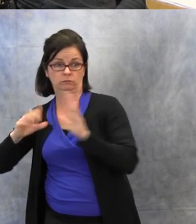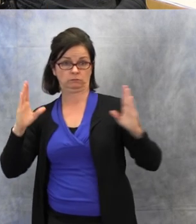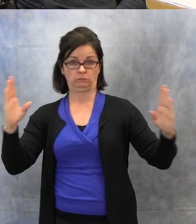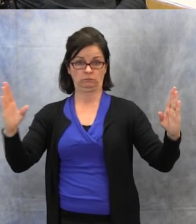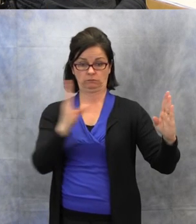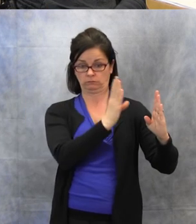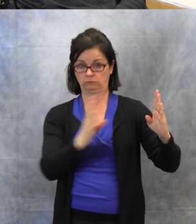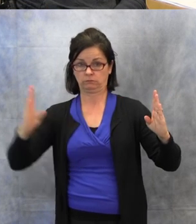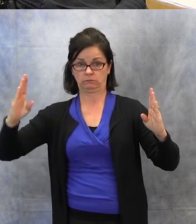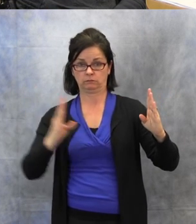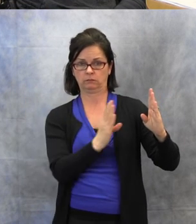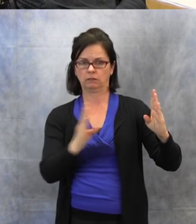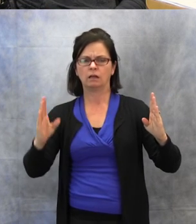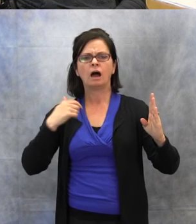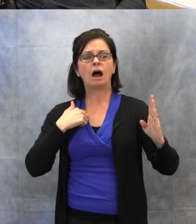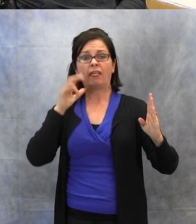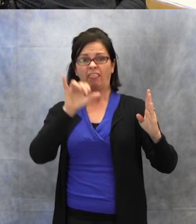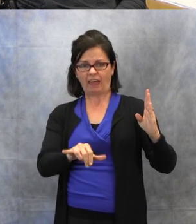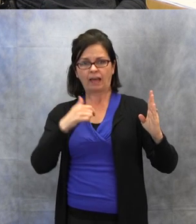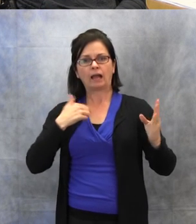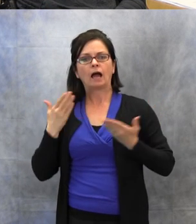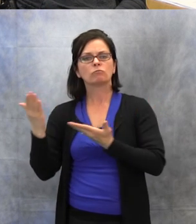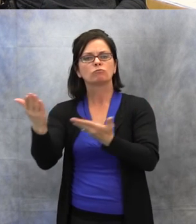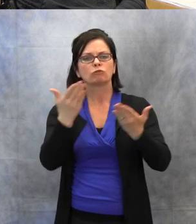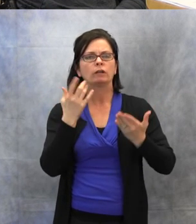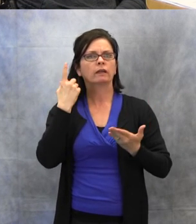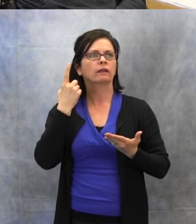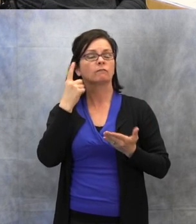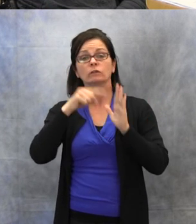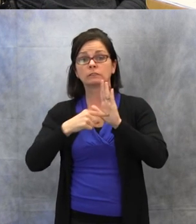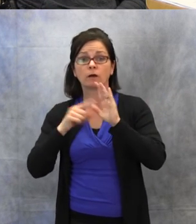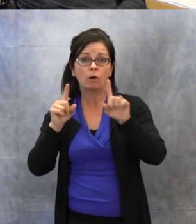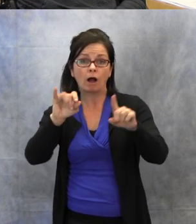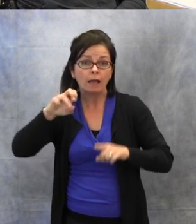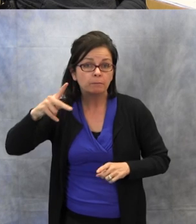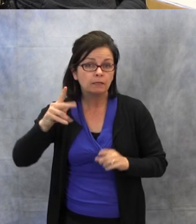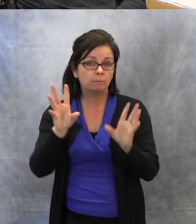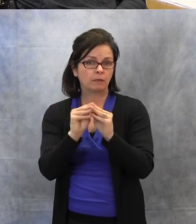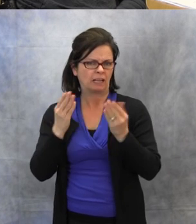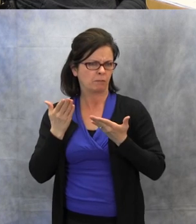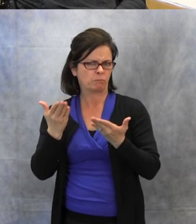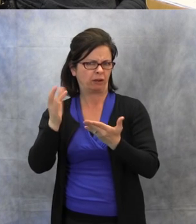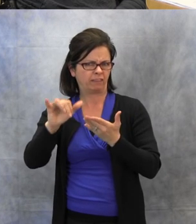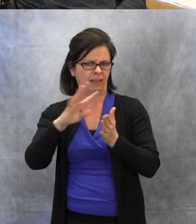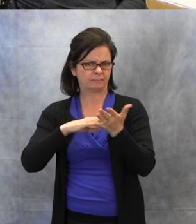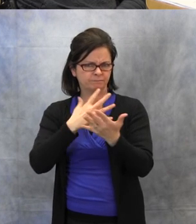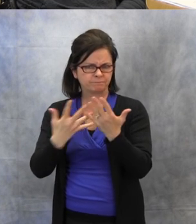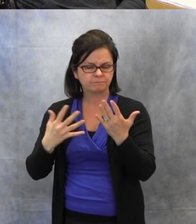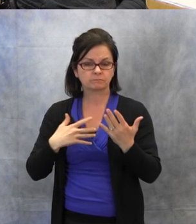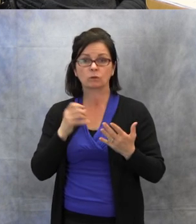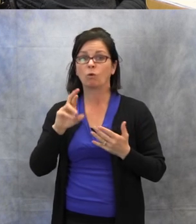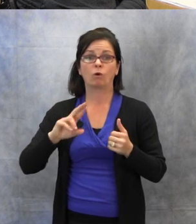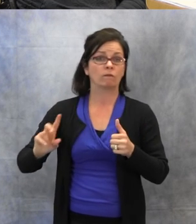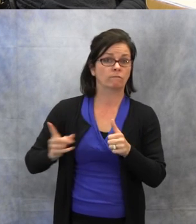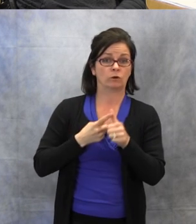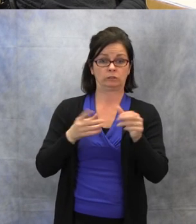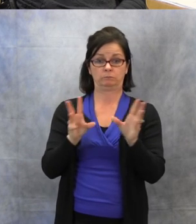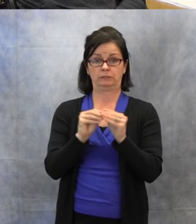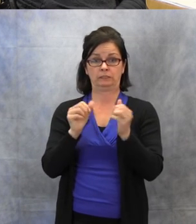I bring this often to IEP meetings or initial meetings with teachers, because sometimes